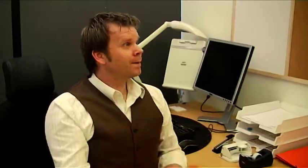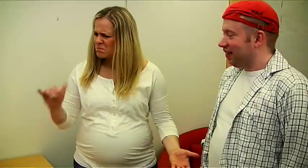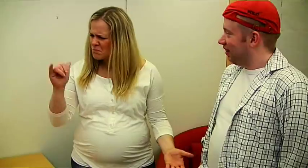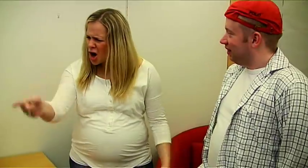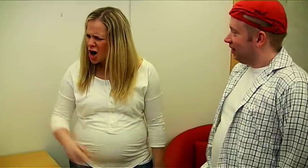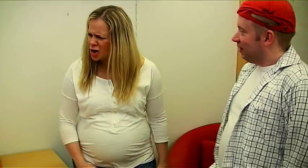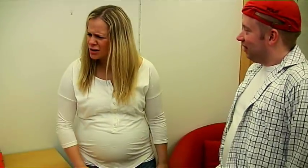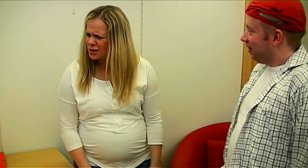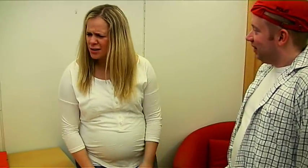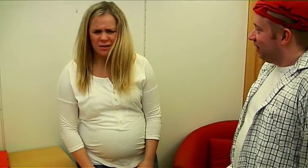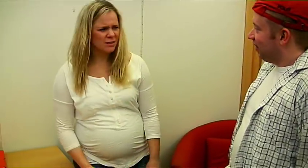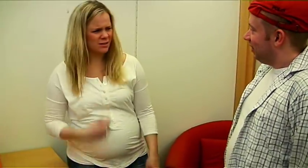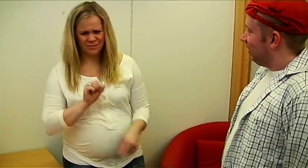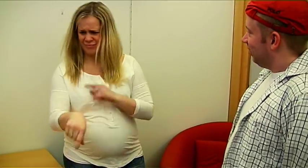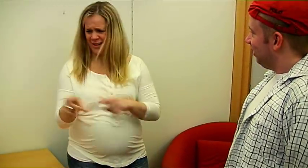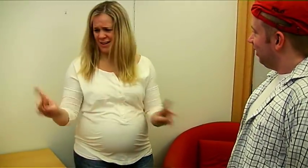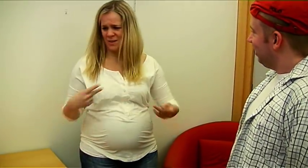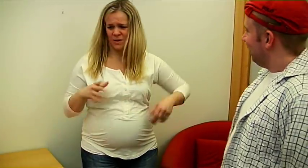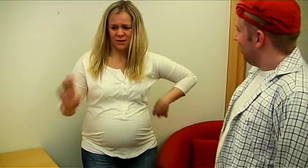You are so childish! I'm gonna win over you anyways!